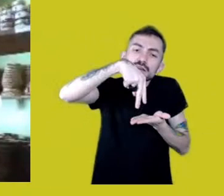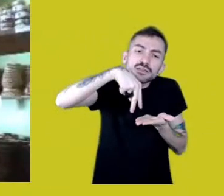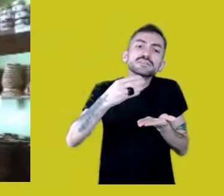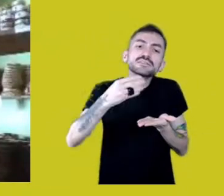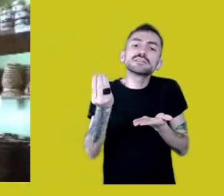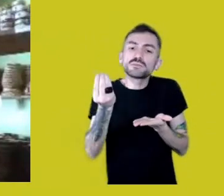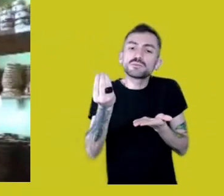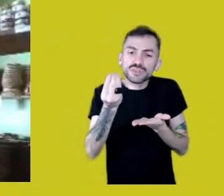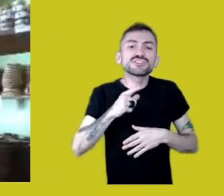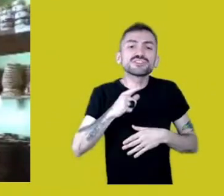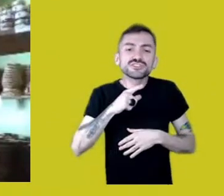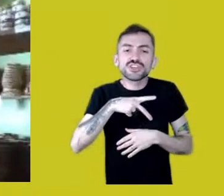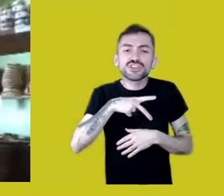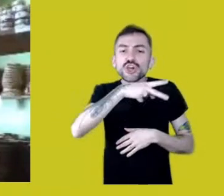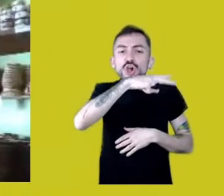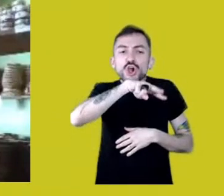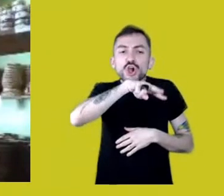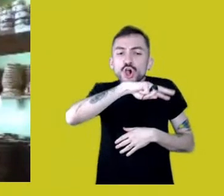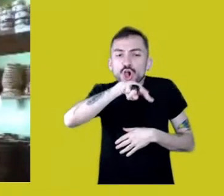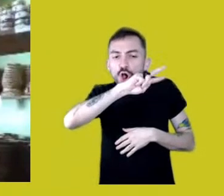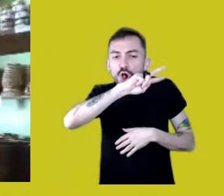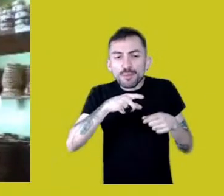which is also sacred for us Mura,